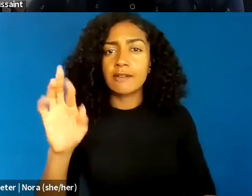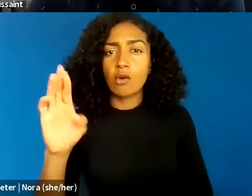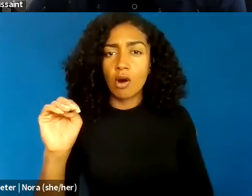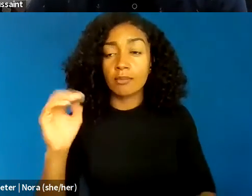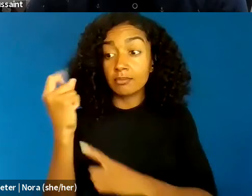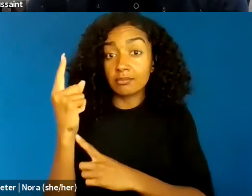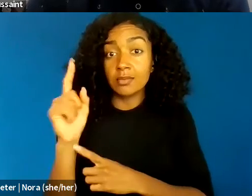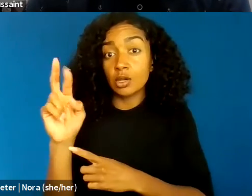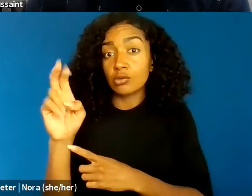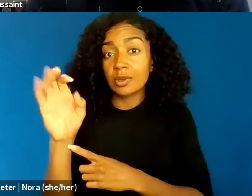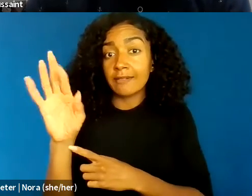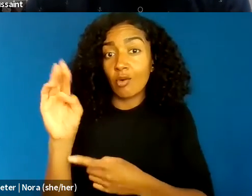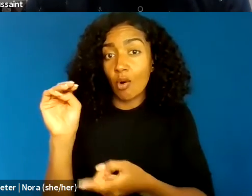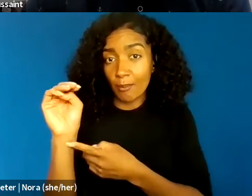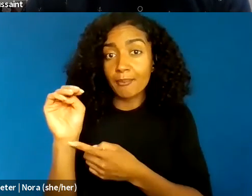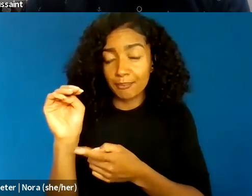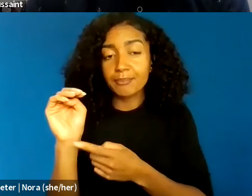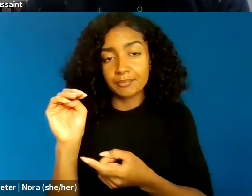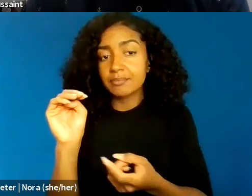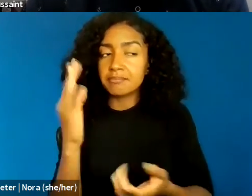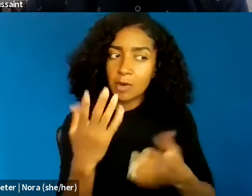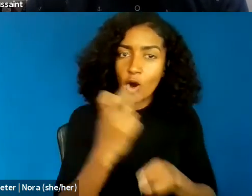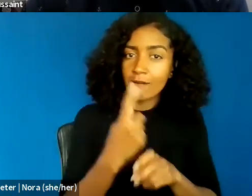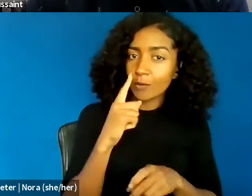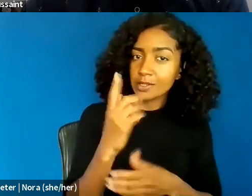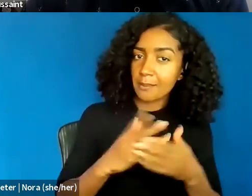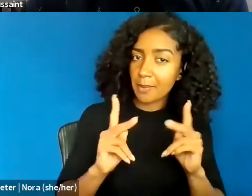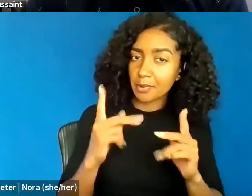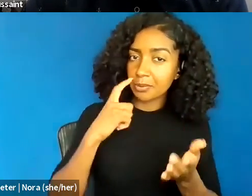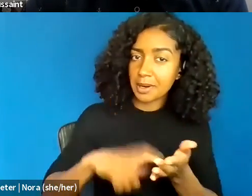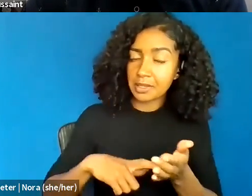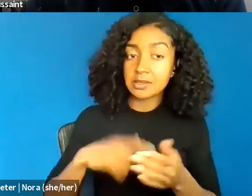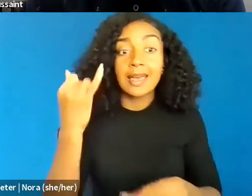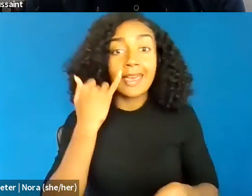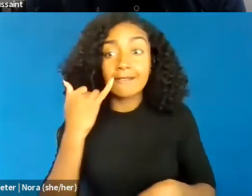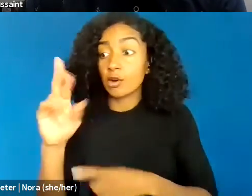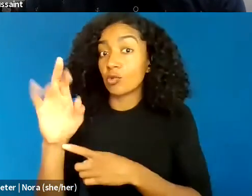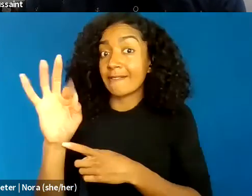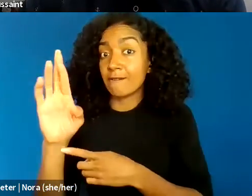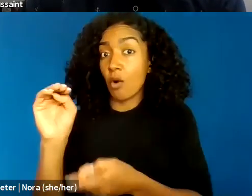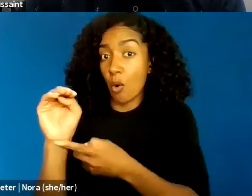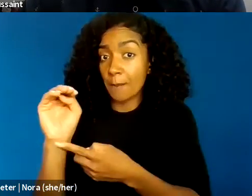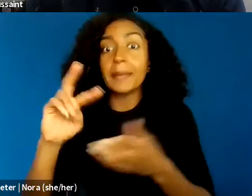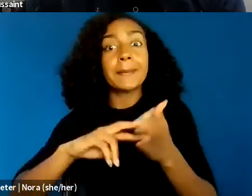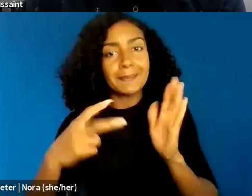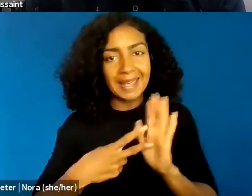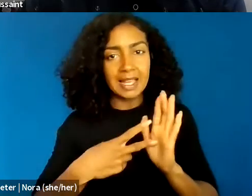even when reform means abolishing some kinds of policing as we know it.